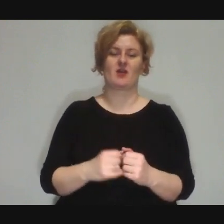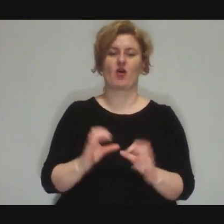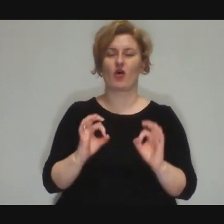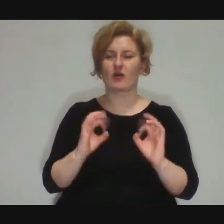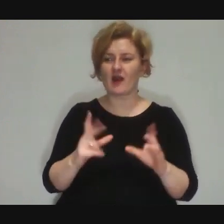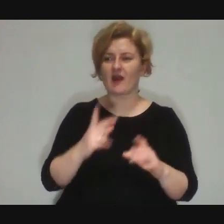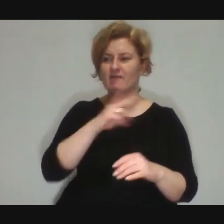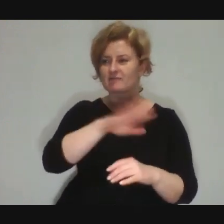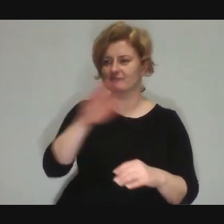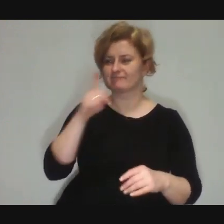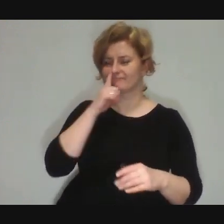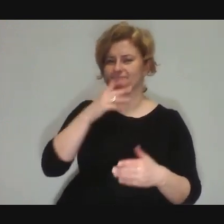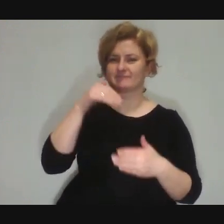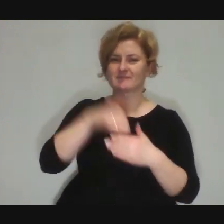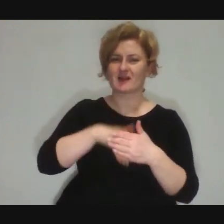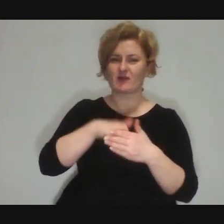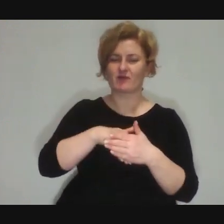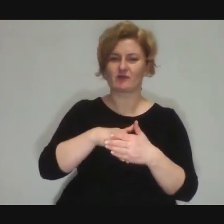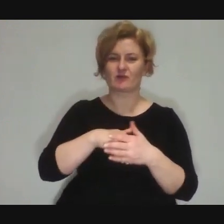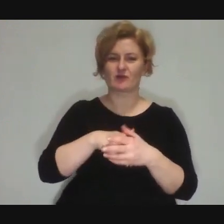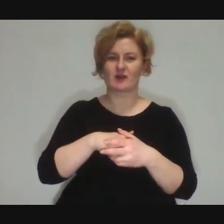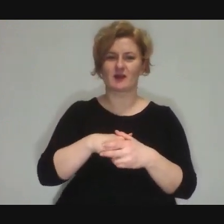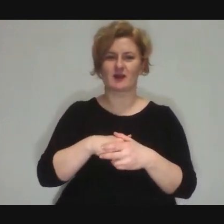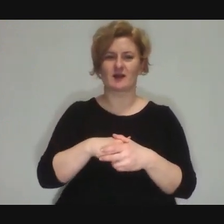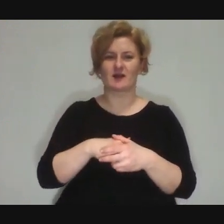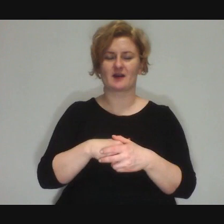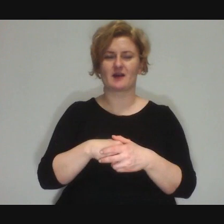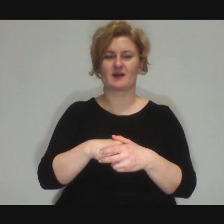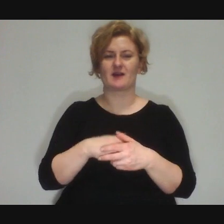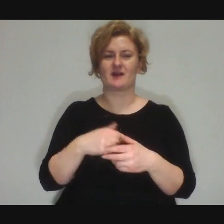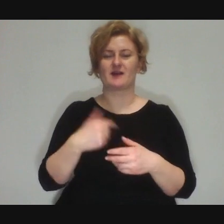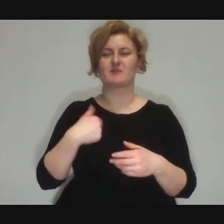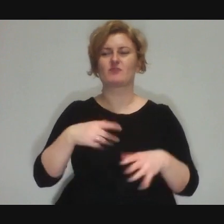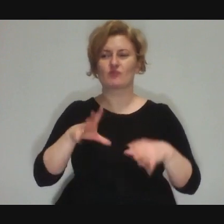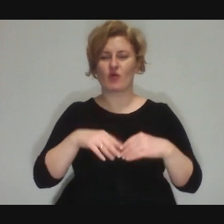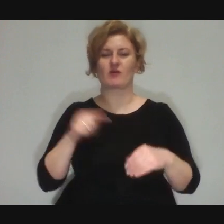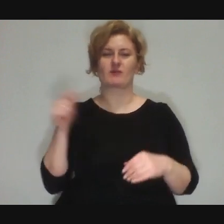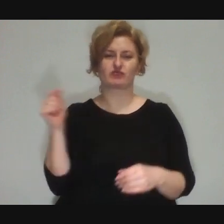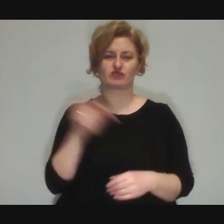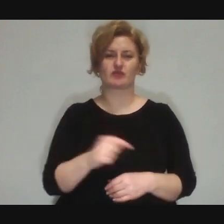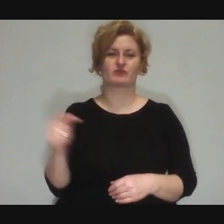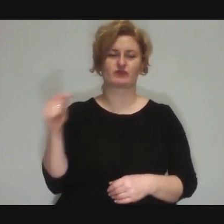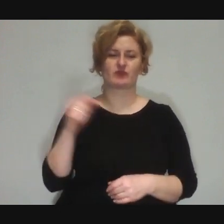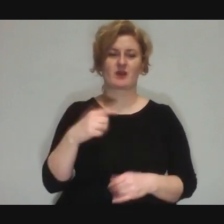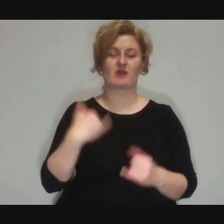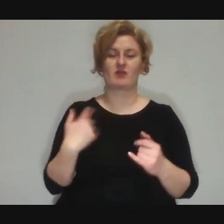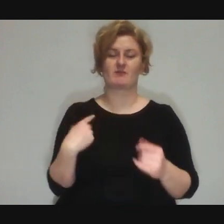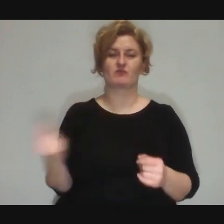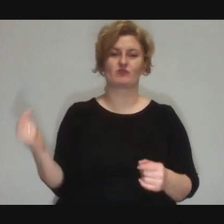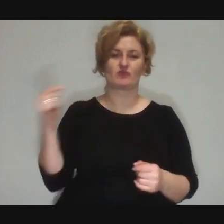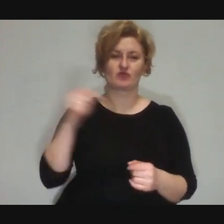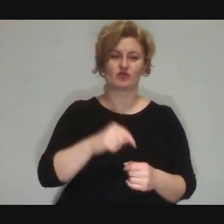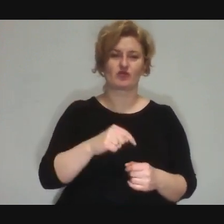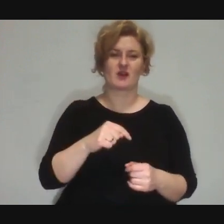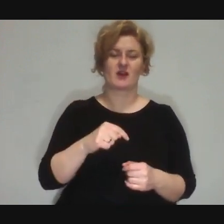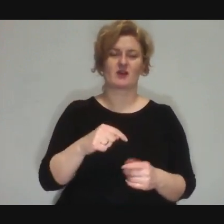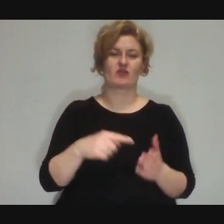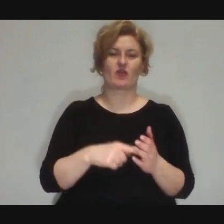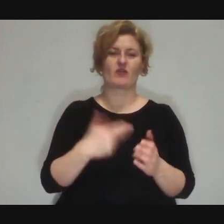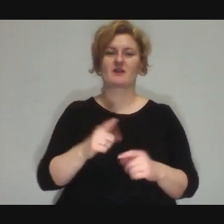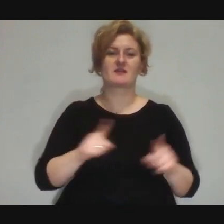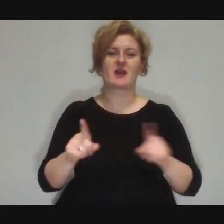that it's cool, that I can come there and when I come there I'm the type